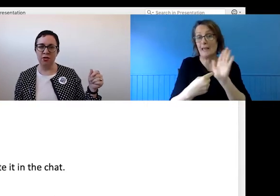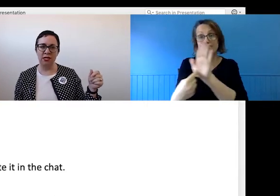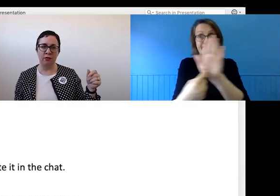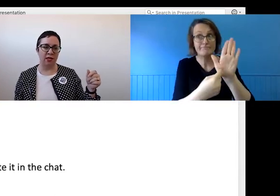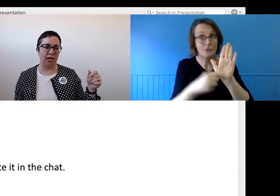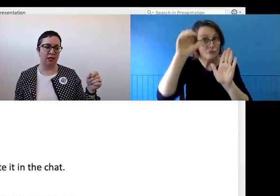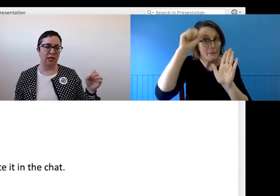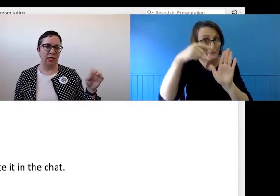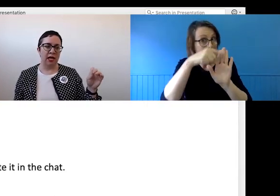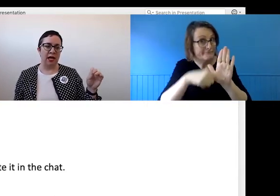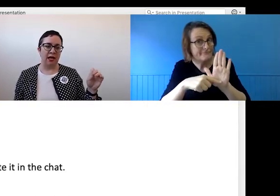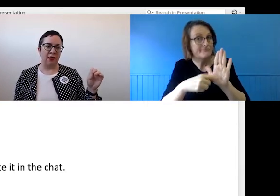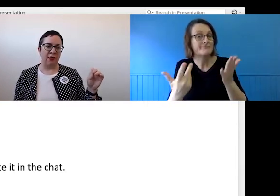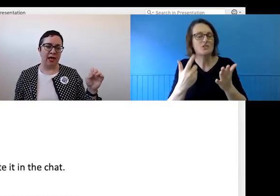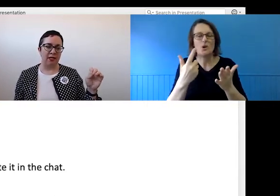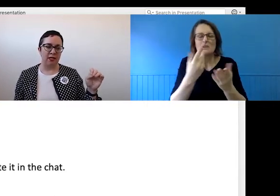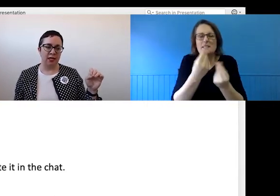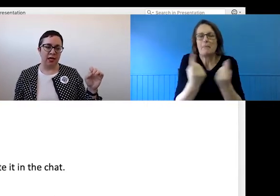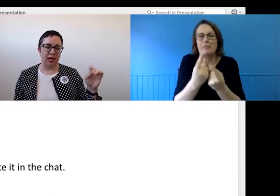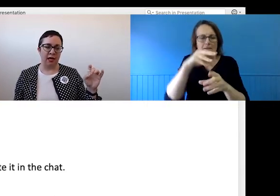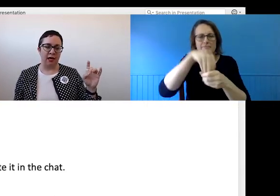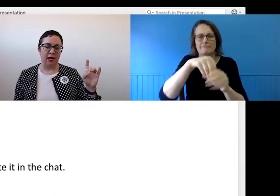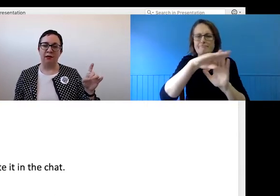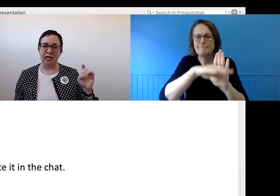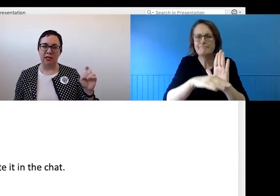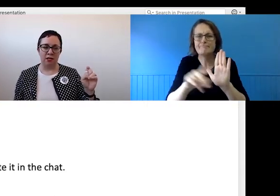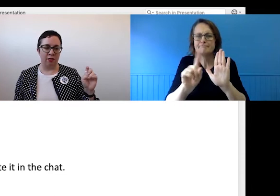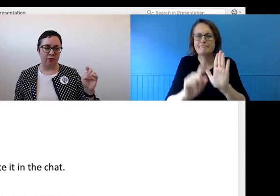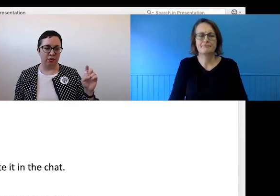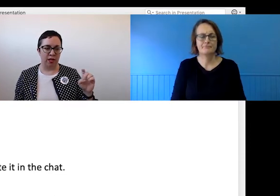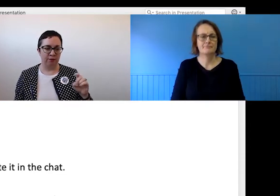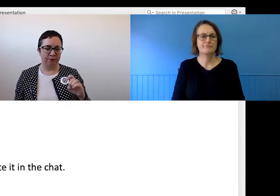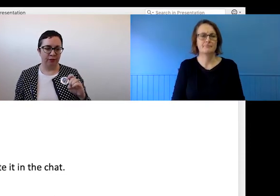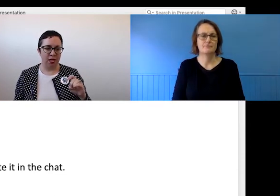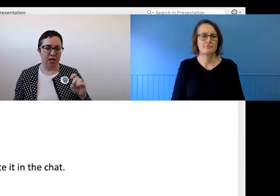This could include things currently listed on the screen.